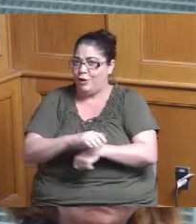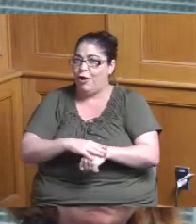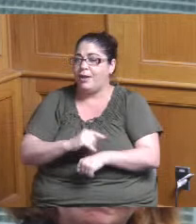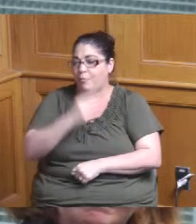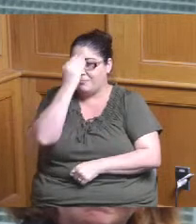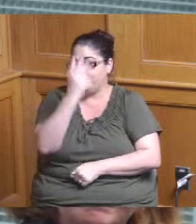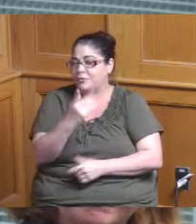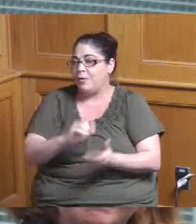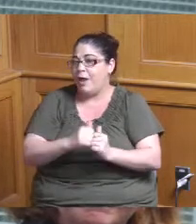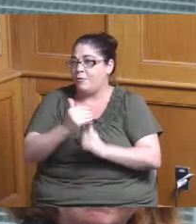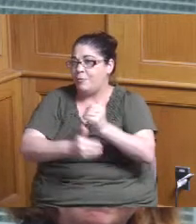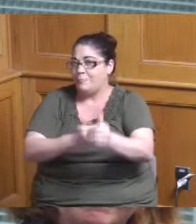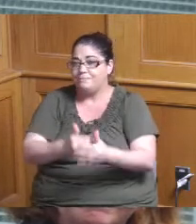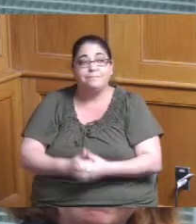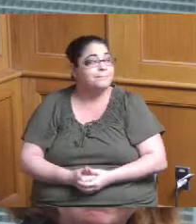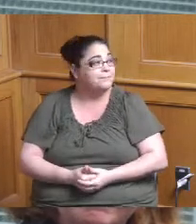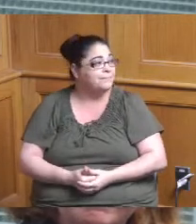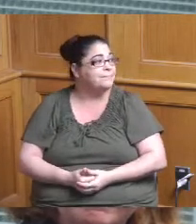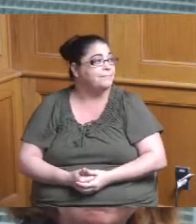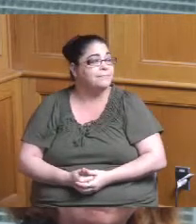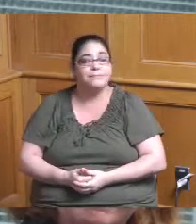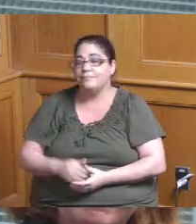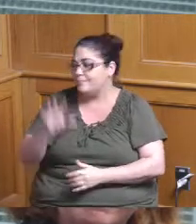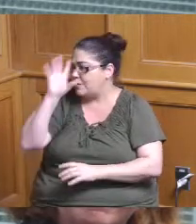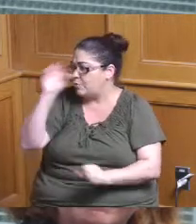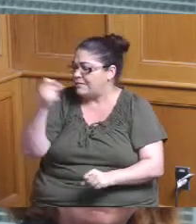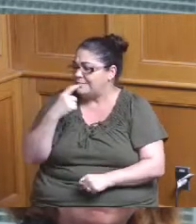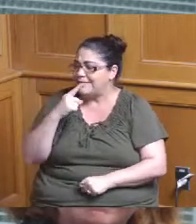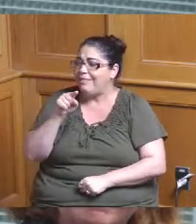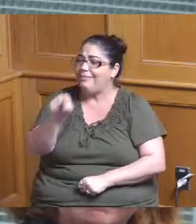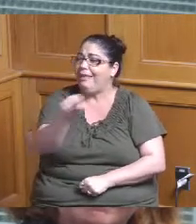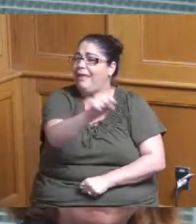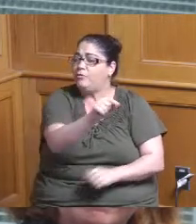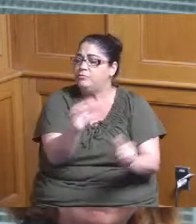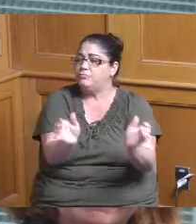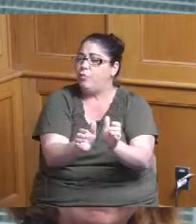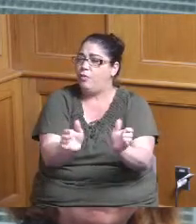on outcomes and they're they're a pretty small entity so do you know their population